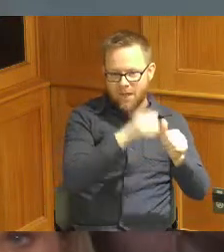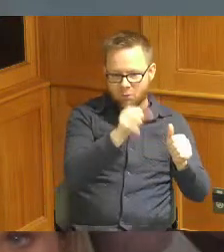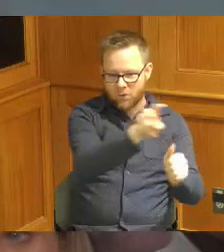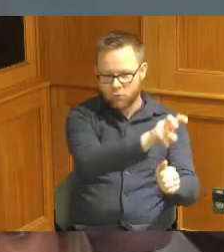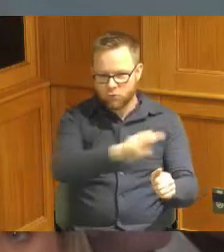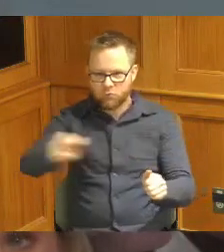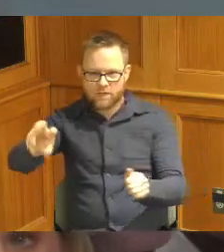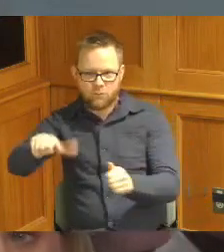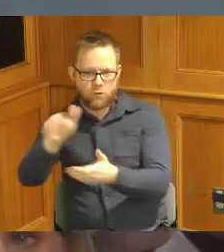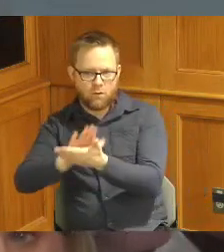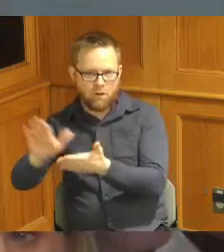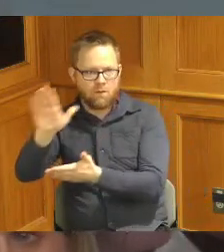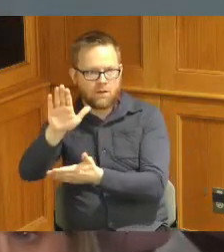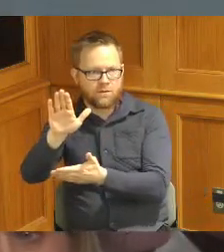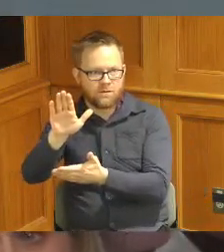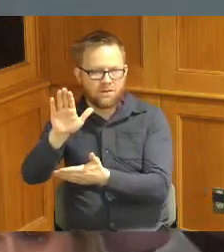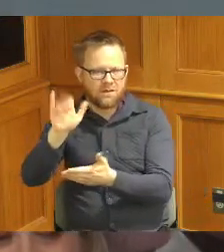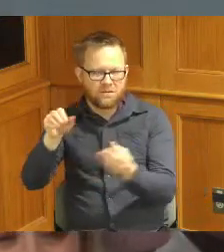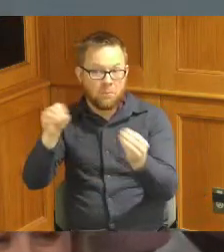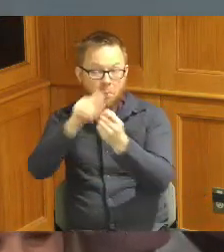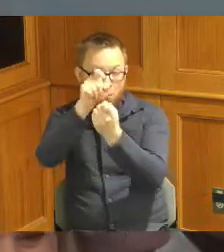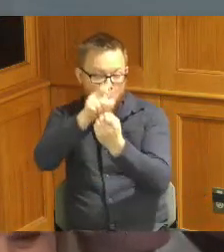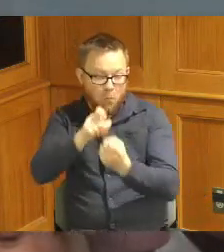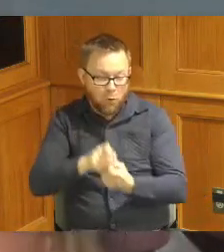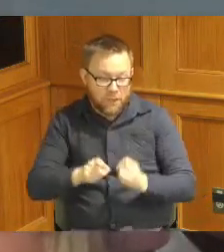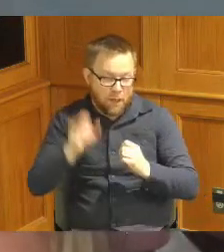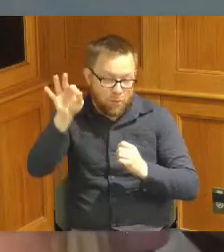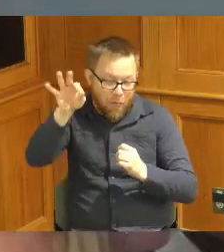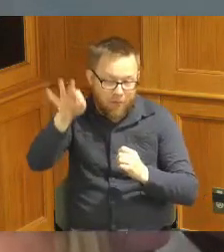learning outcomes that's probably more detail than you want but that no I love it walks into